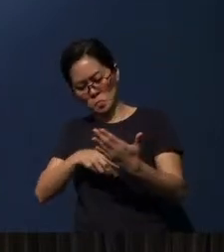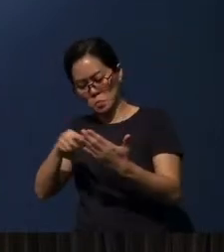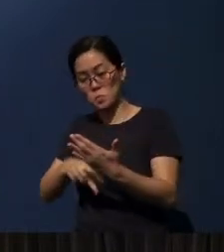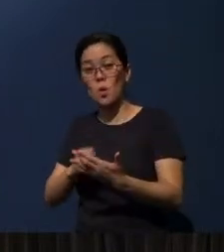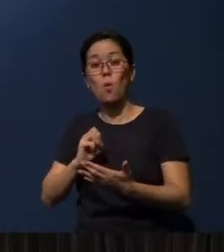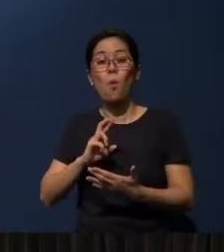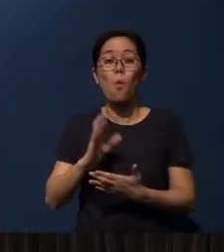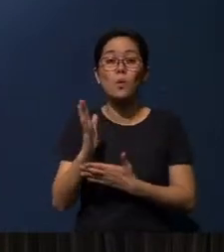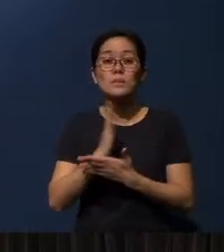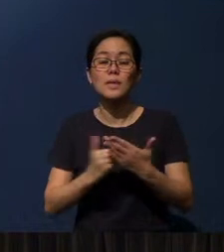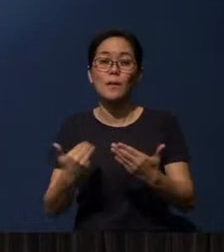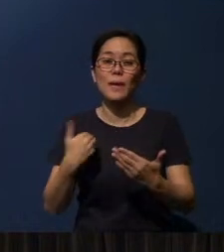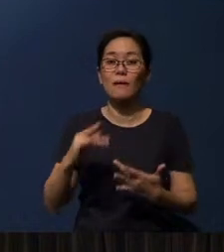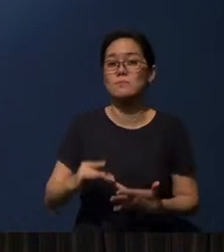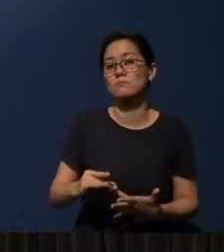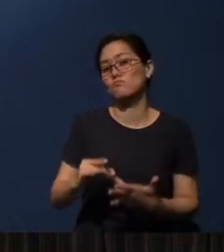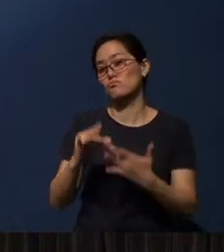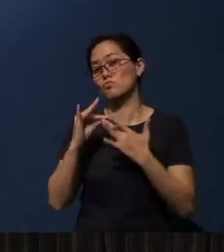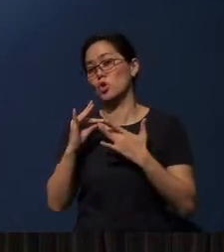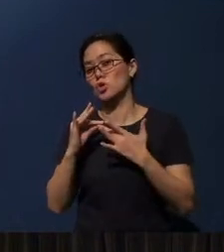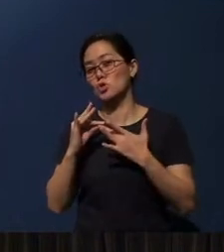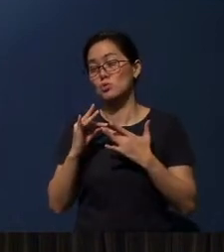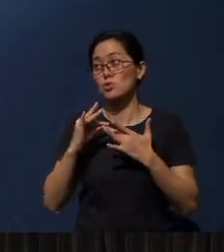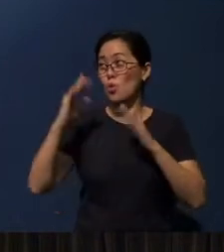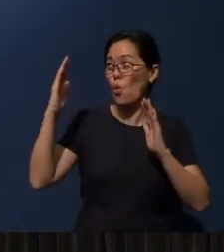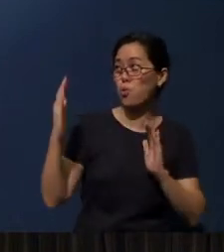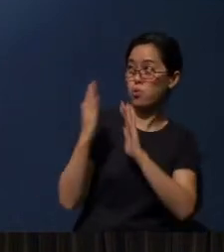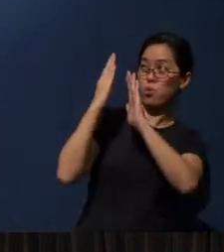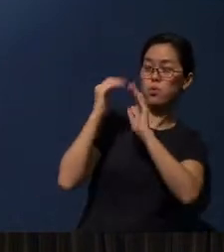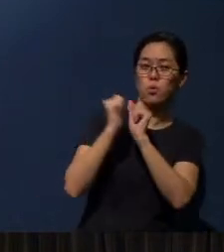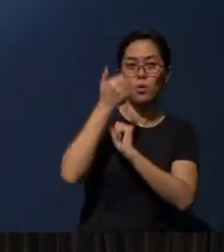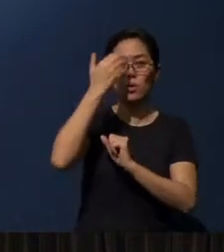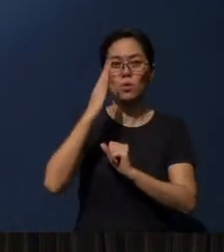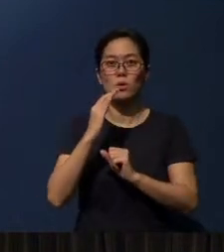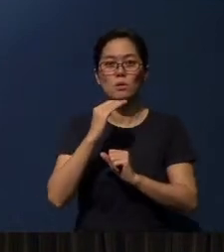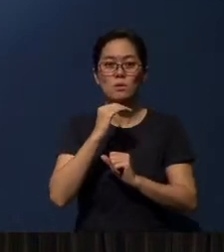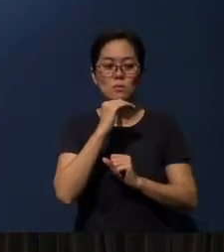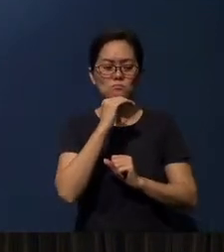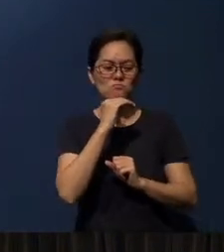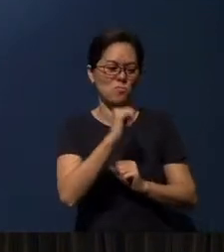Some of us may even have special encounters with God, not to be repeated in other people.